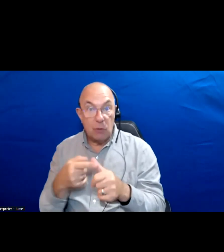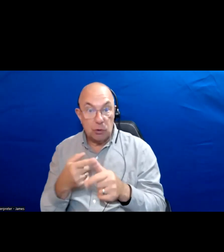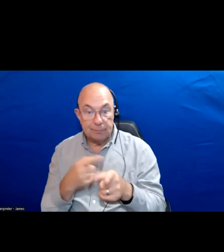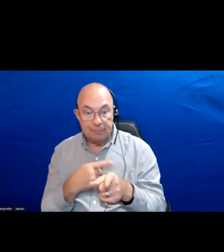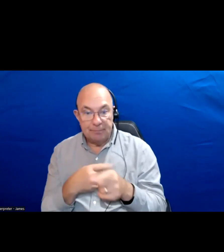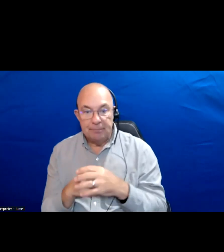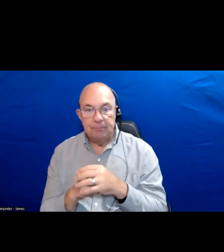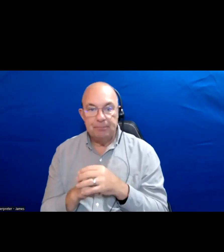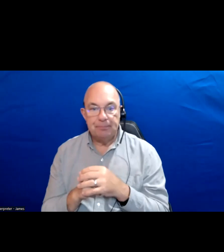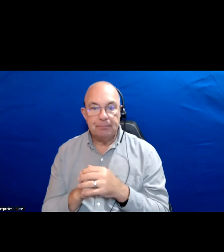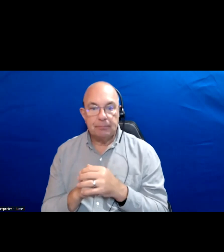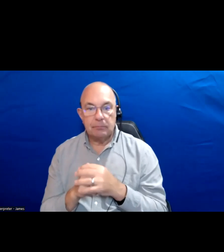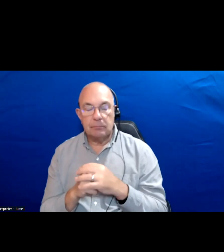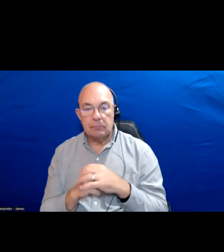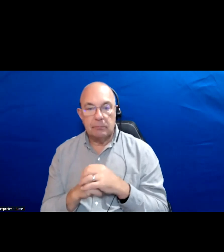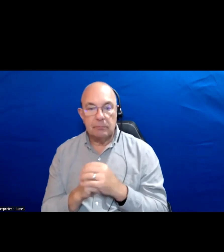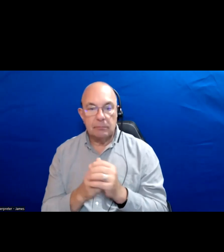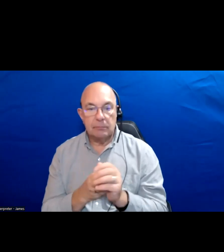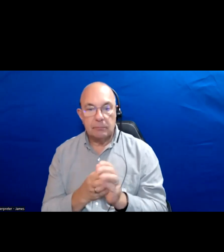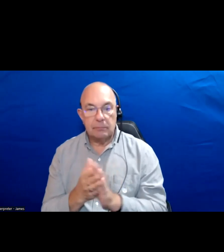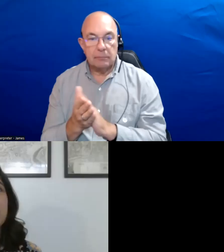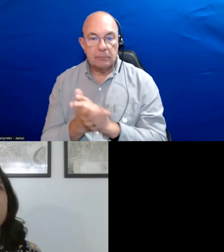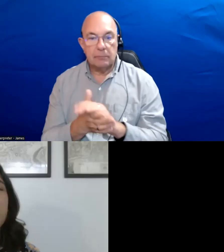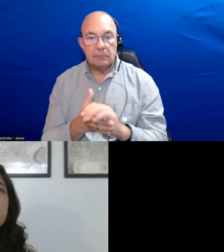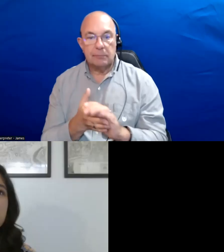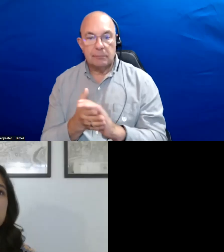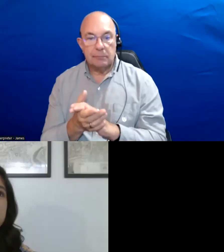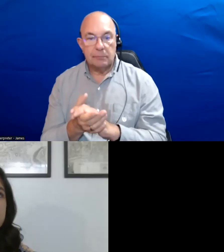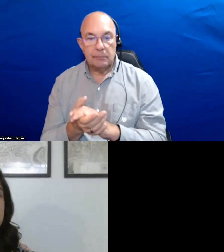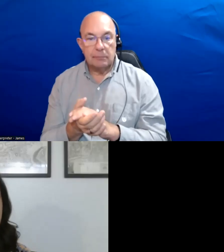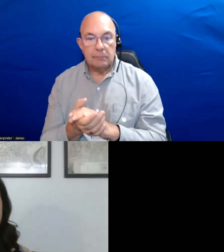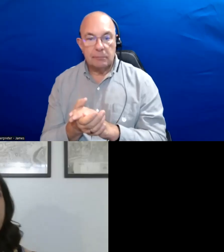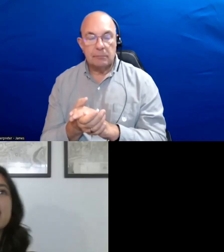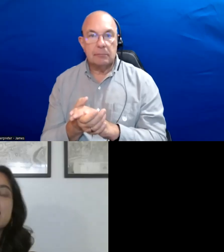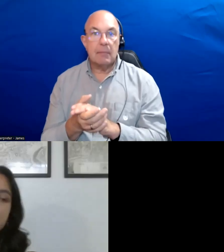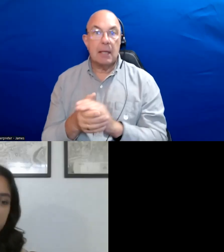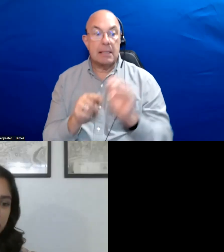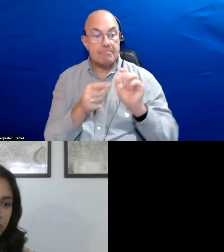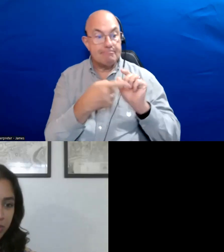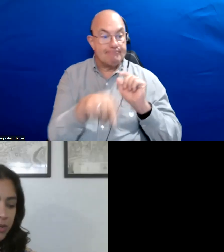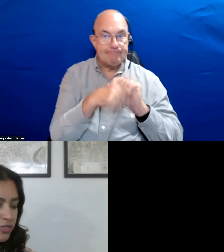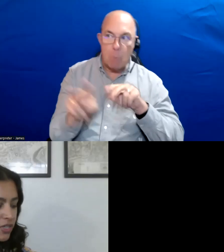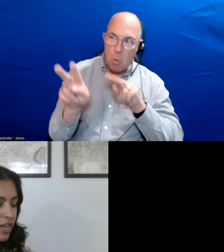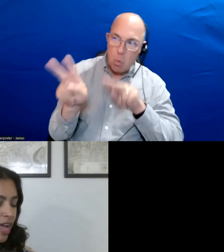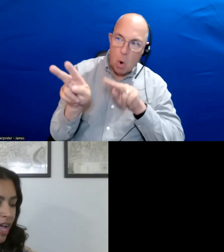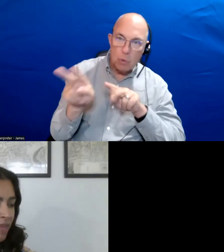I think in terms of what people need to be paying attention to the most it